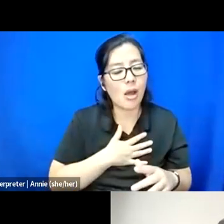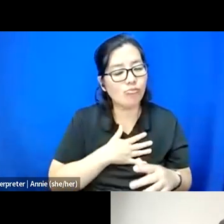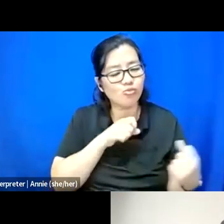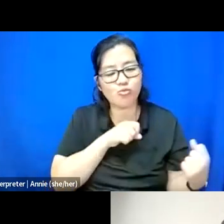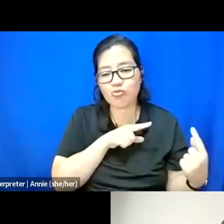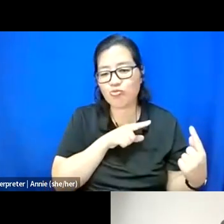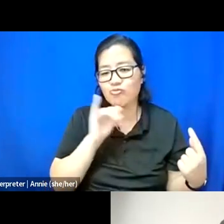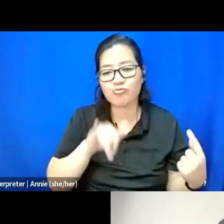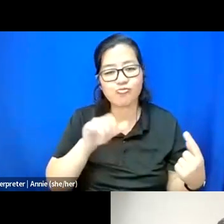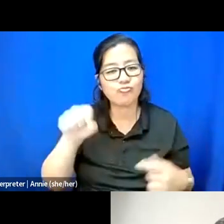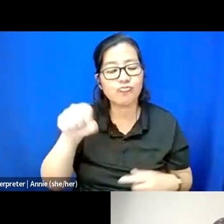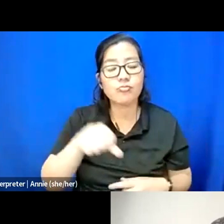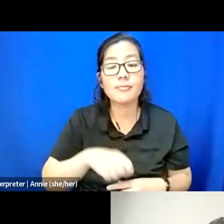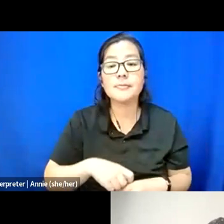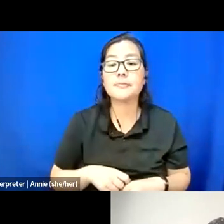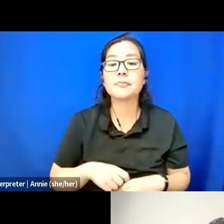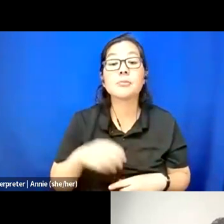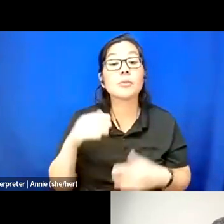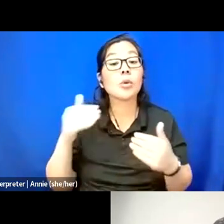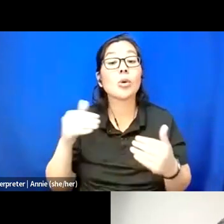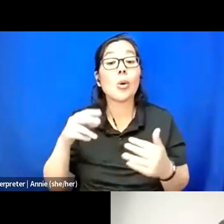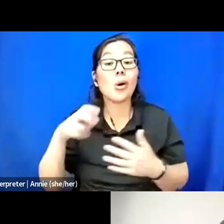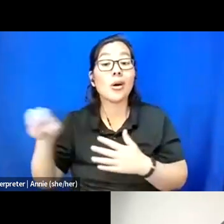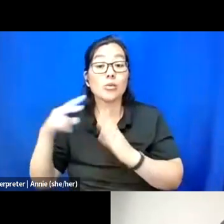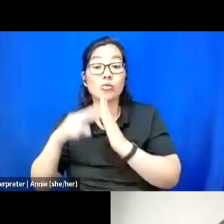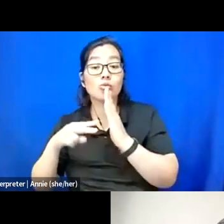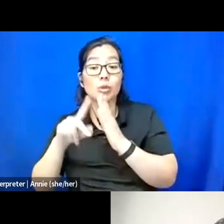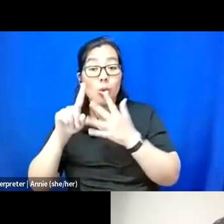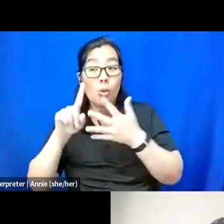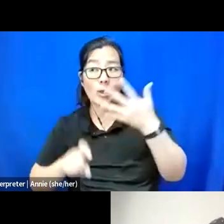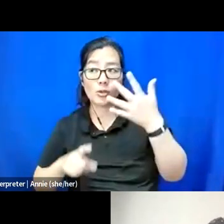In that case, I will read some of the questions that are here in the Q&A.